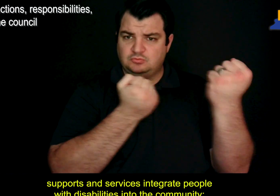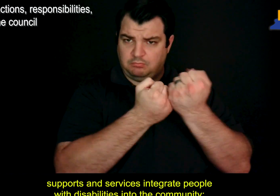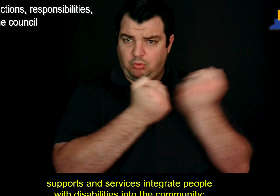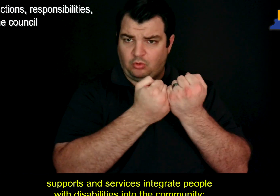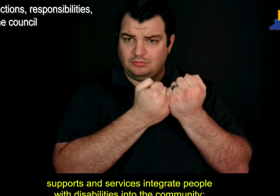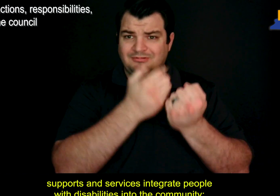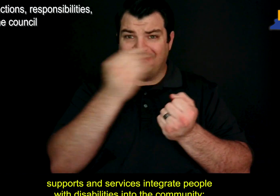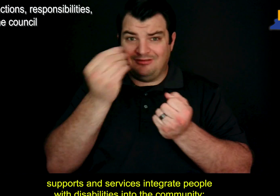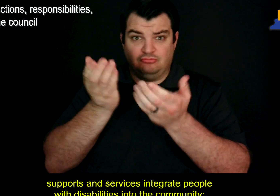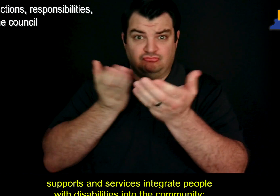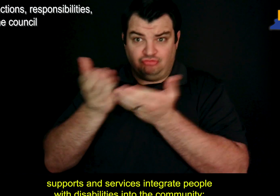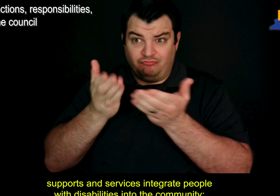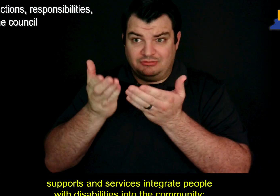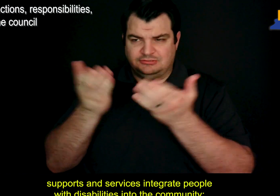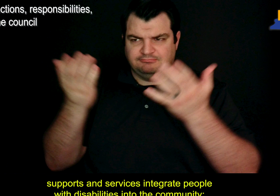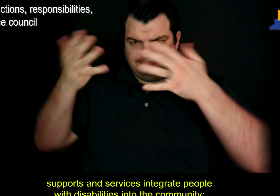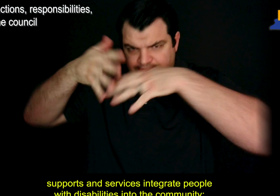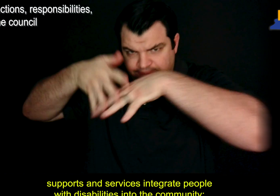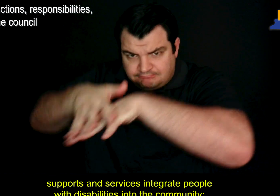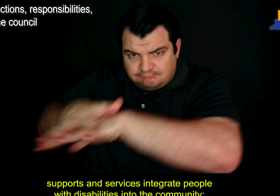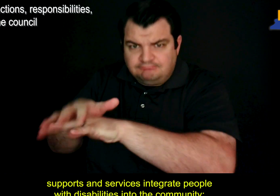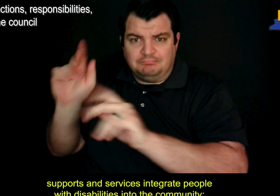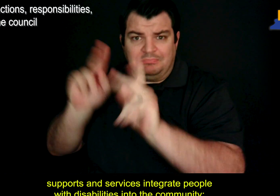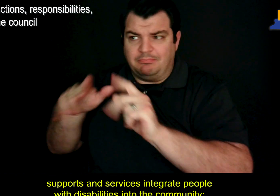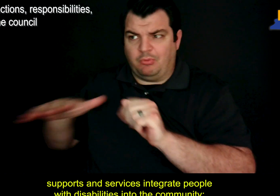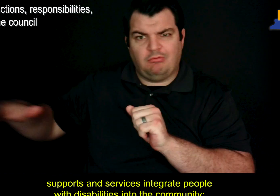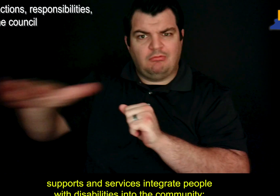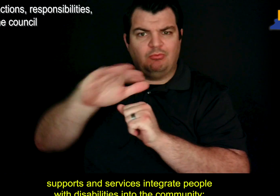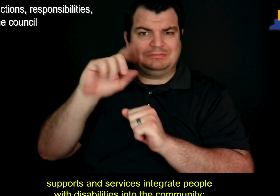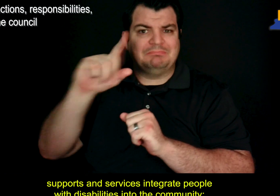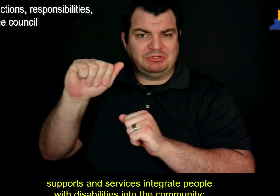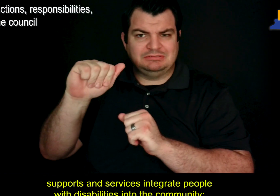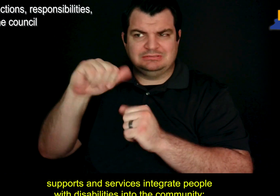supports and services integrate people with disabilities into the community;